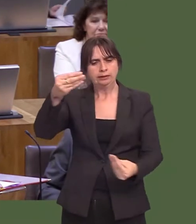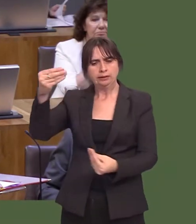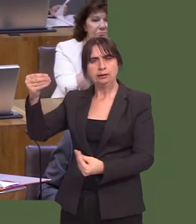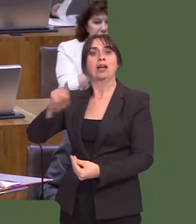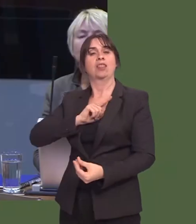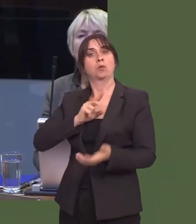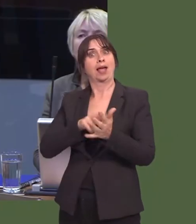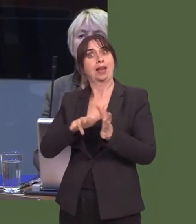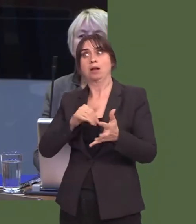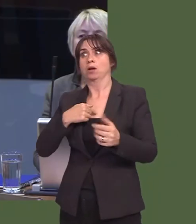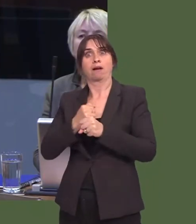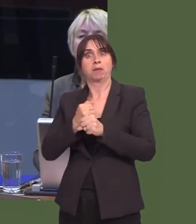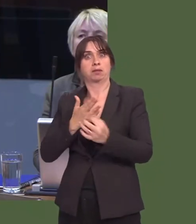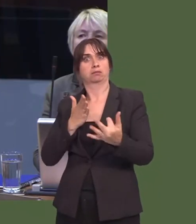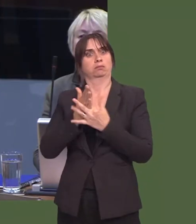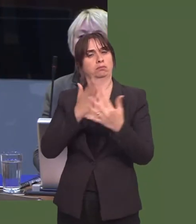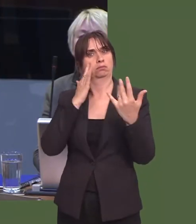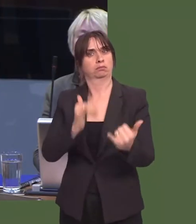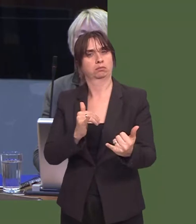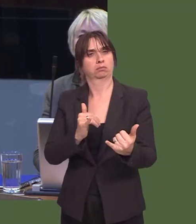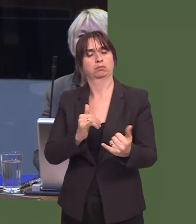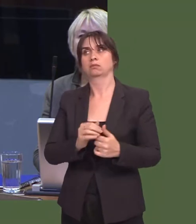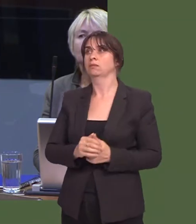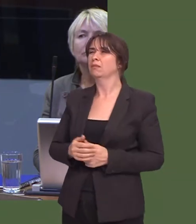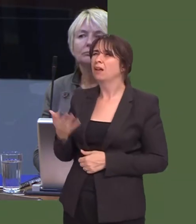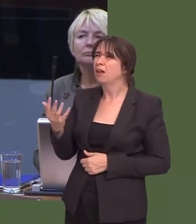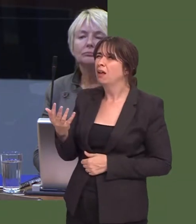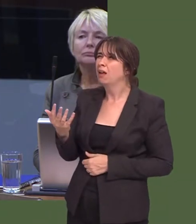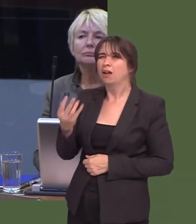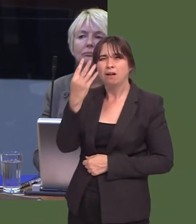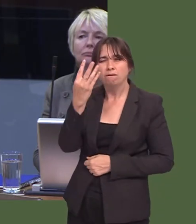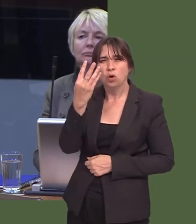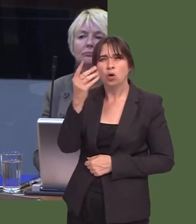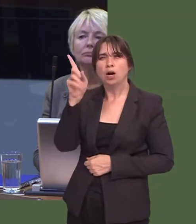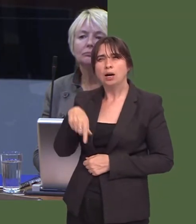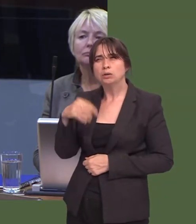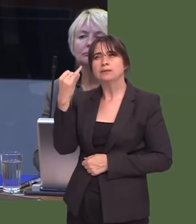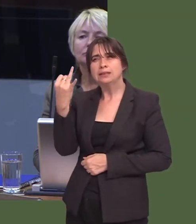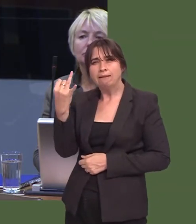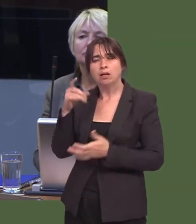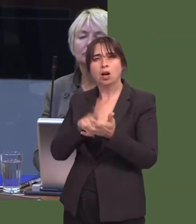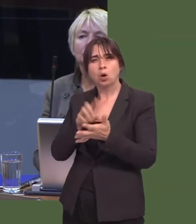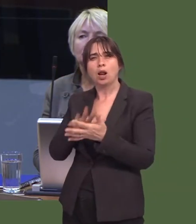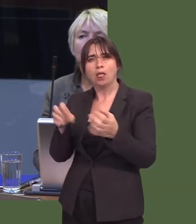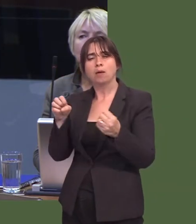Leanne Wood: A situation where four out of seven health boards arenít meeting your targets